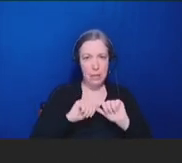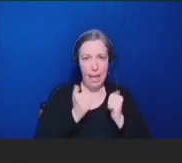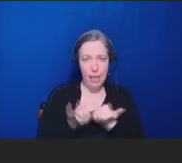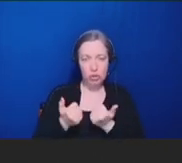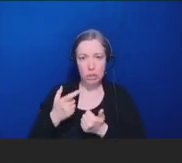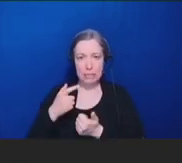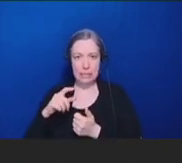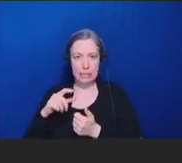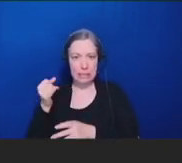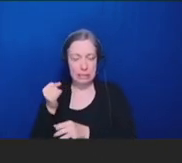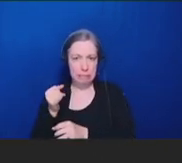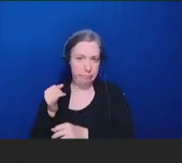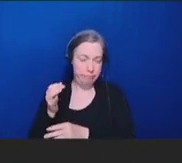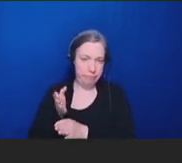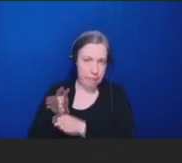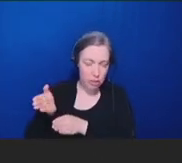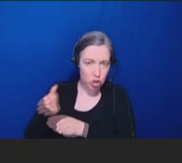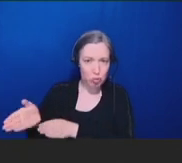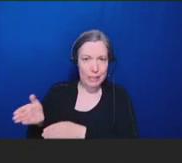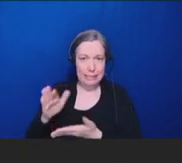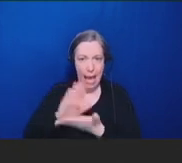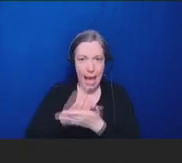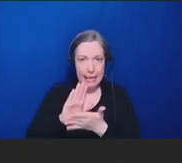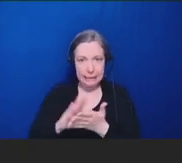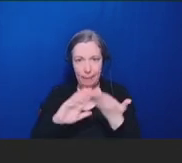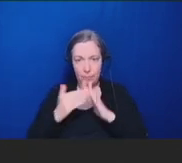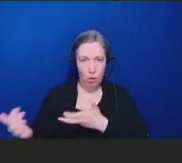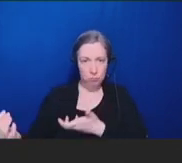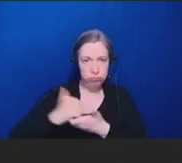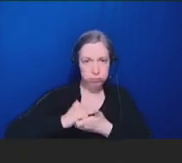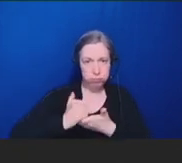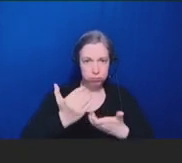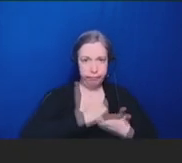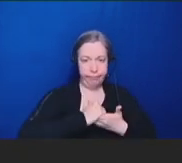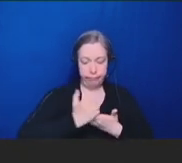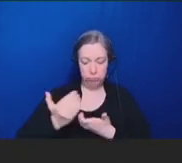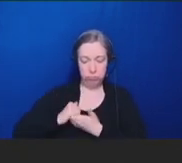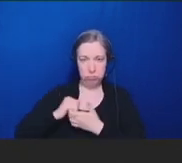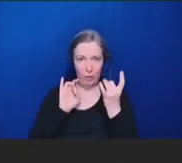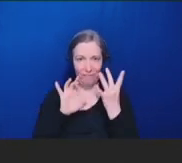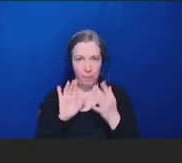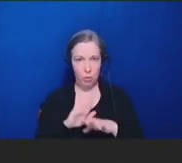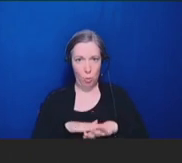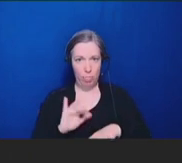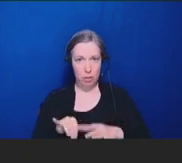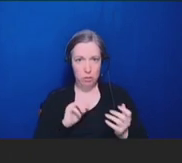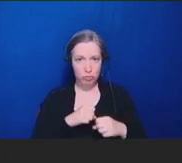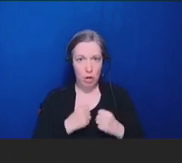academic community to get input on the strategy. One thing we're not doing is suppressing free